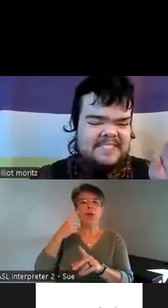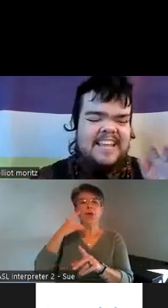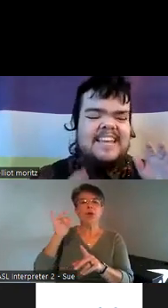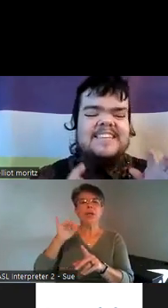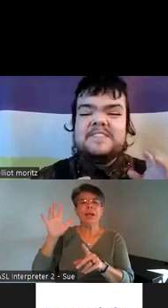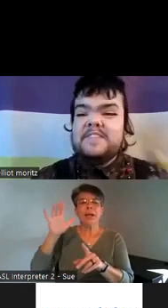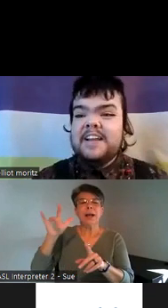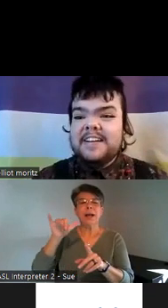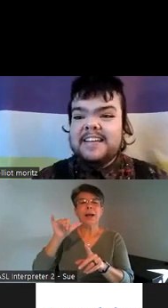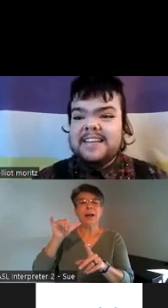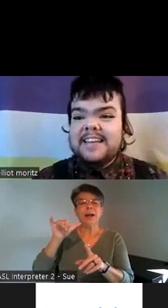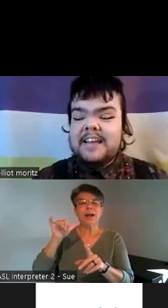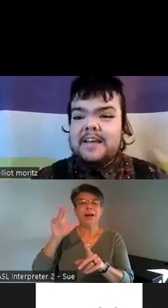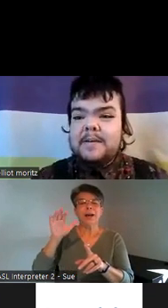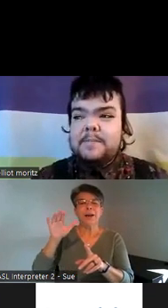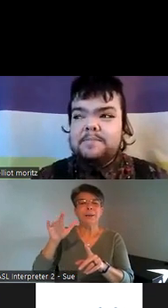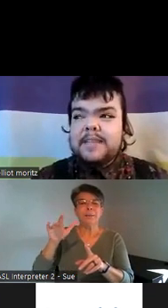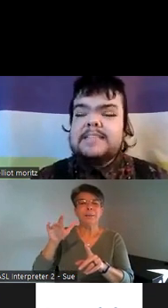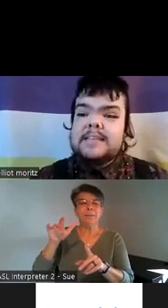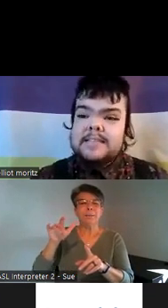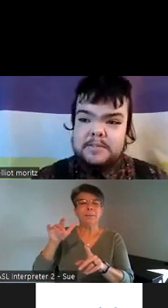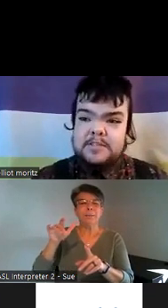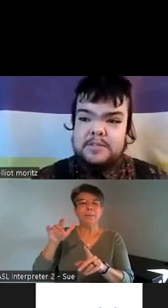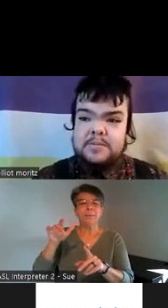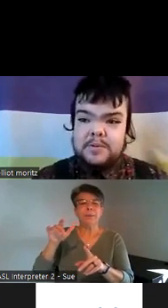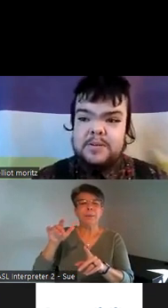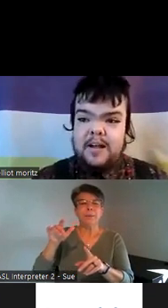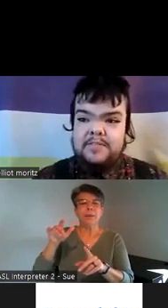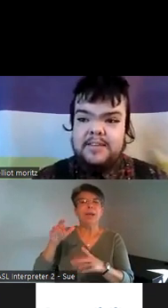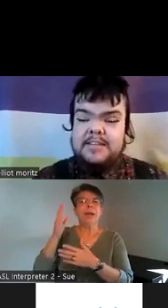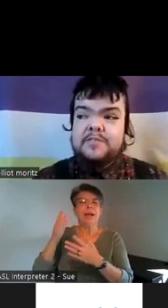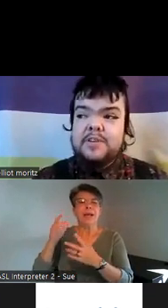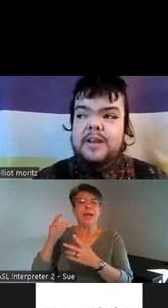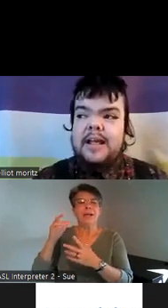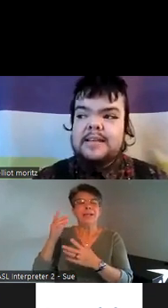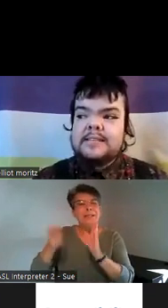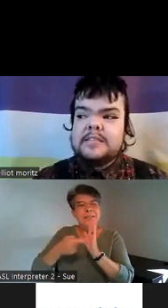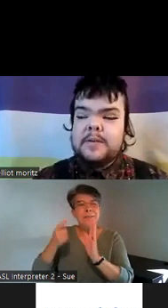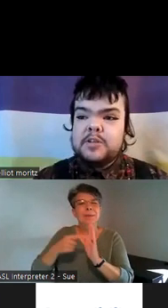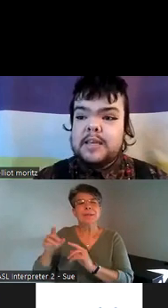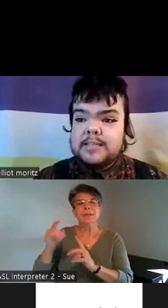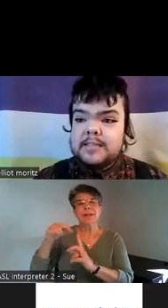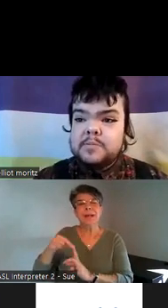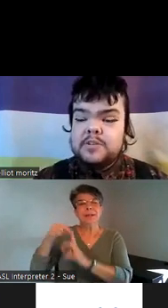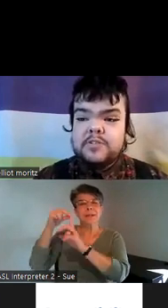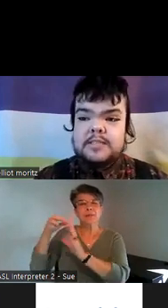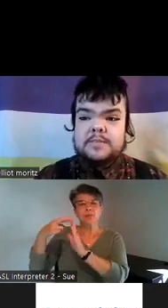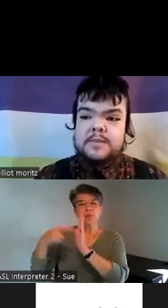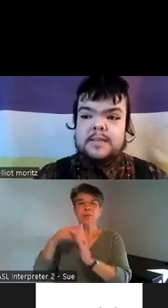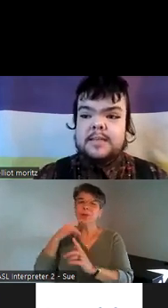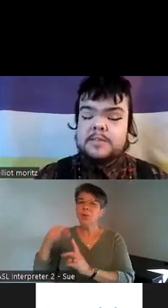um this very it's an exception to the rule often it's viewed as special cases we treat disability